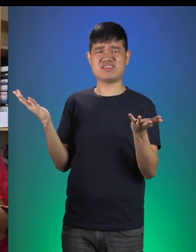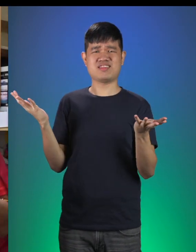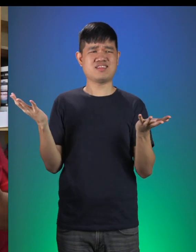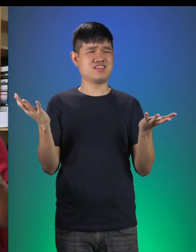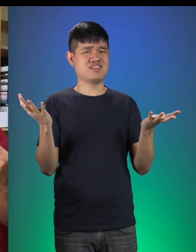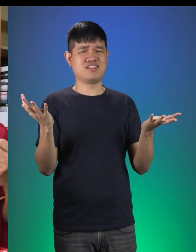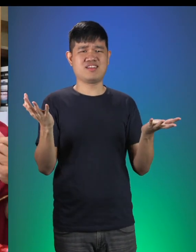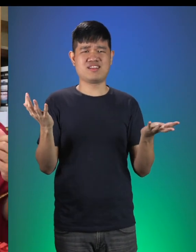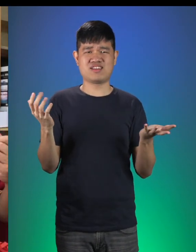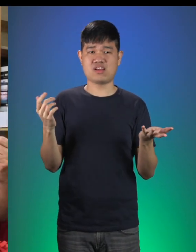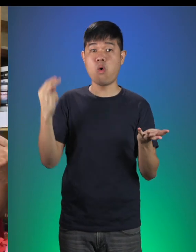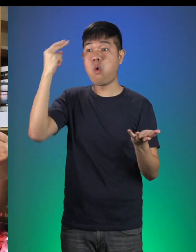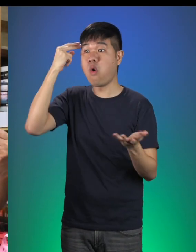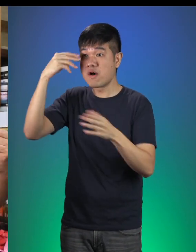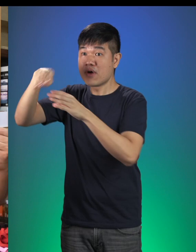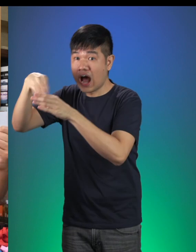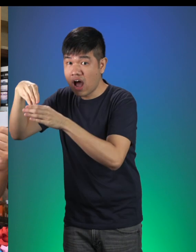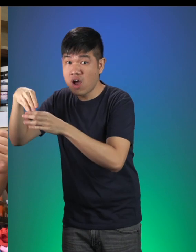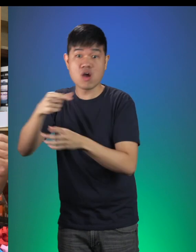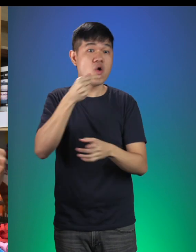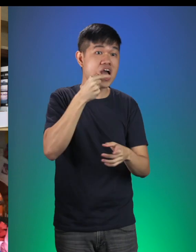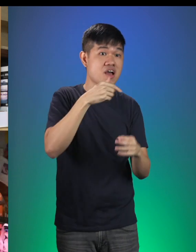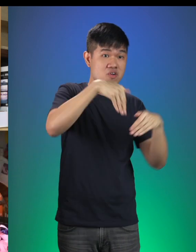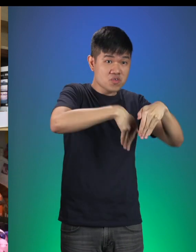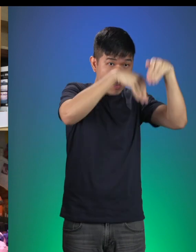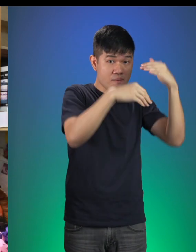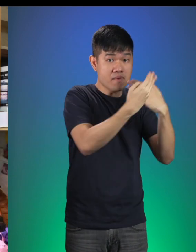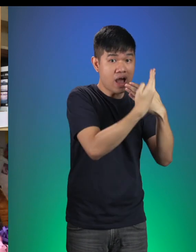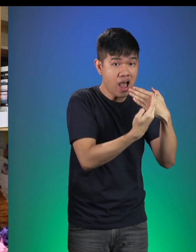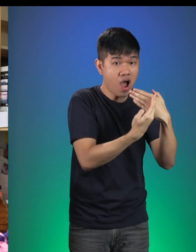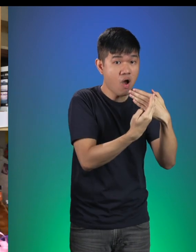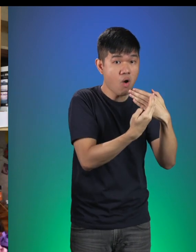Hansel is beside the blender and Gretel beside the toaster!